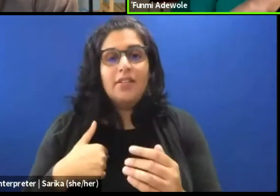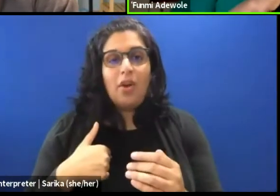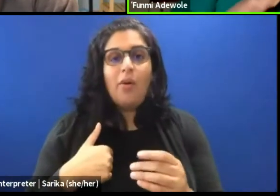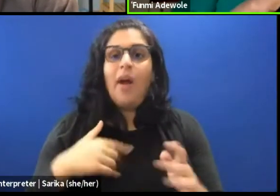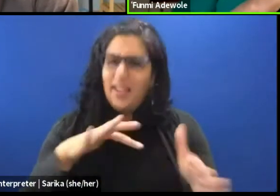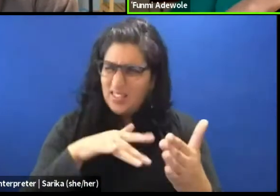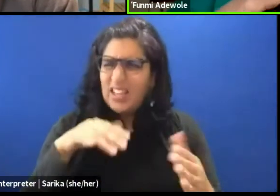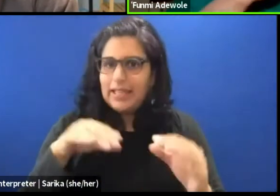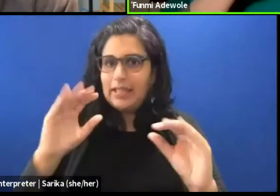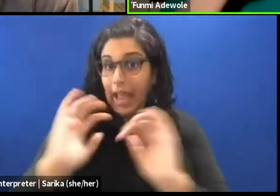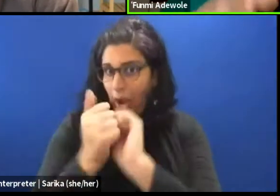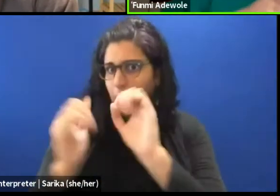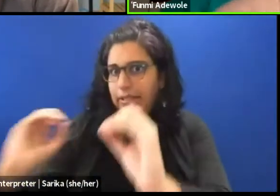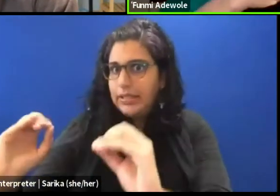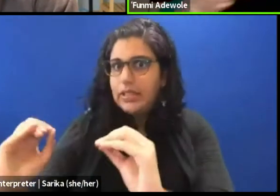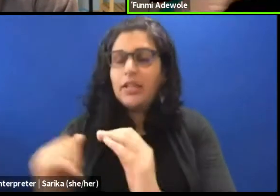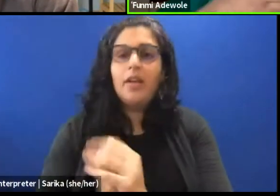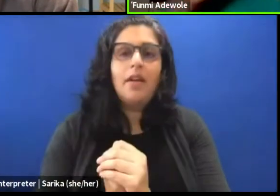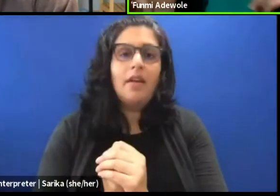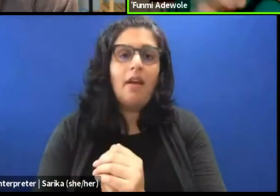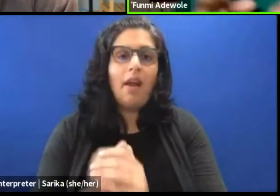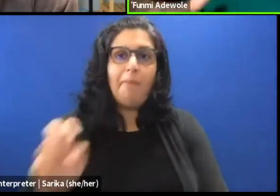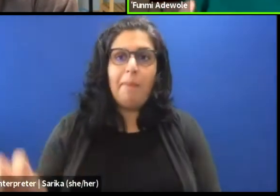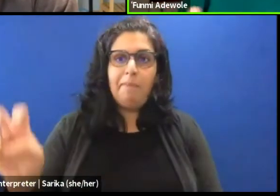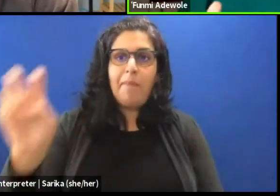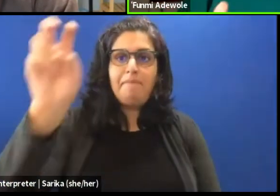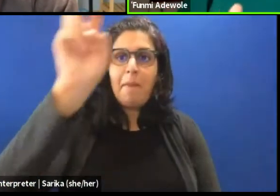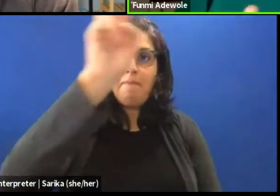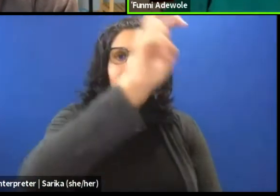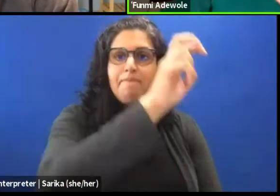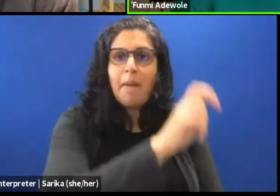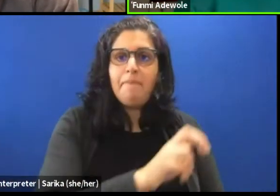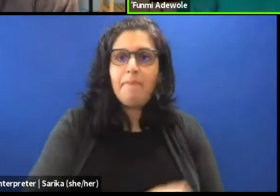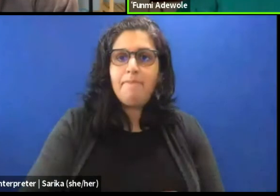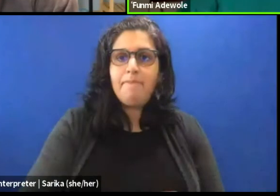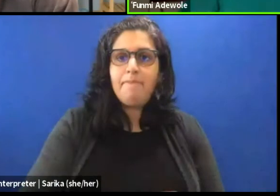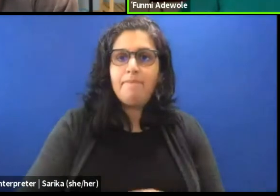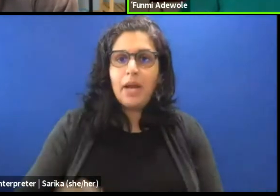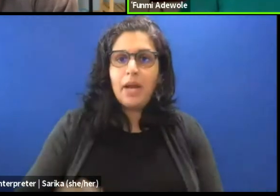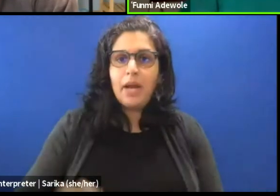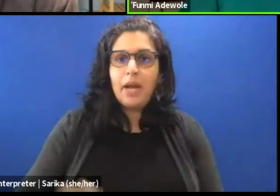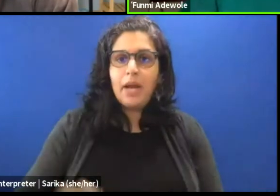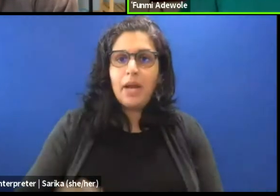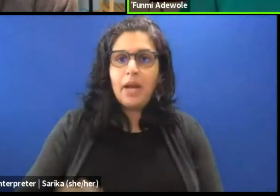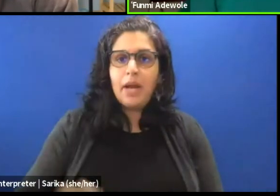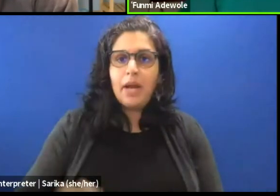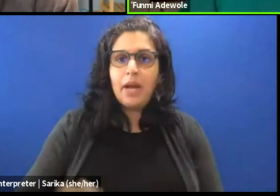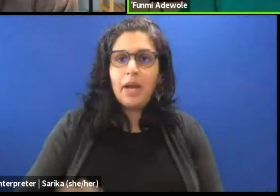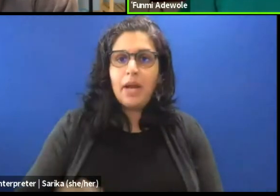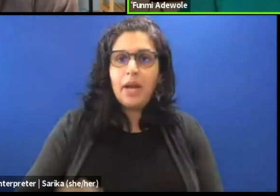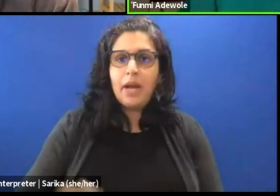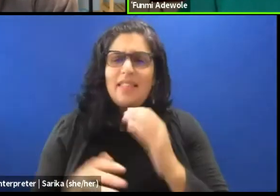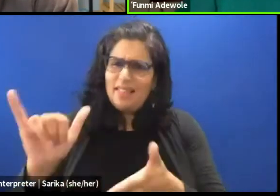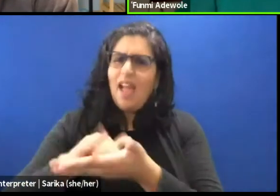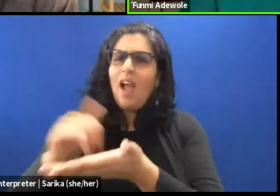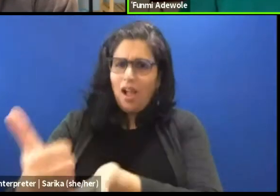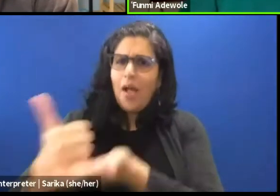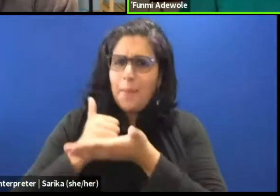And I would say it's jumping from these different roles that helps me to look at things and say,